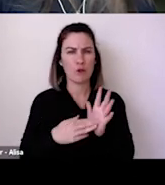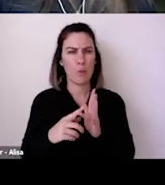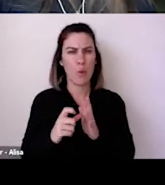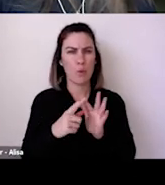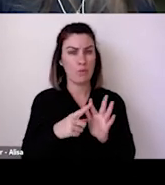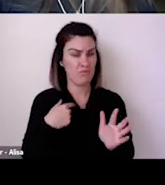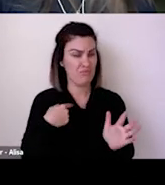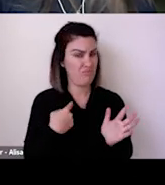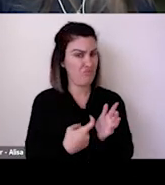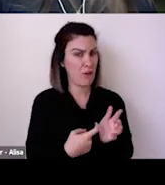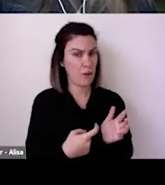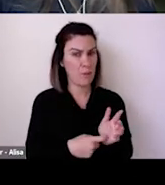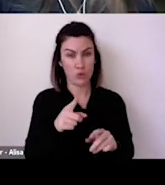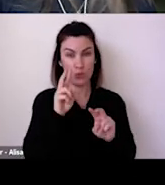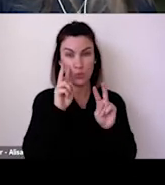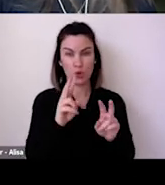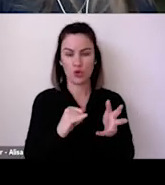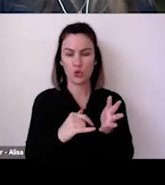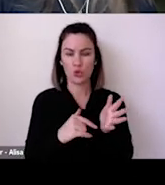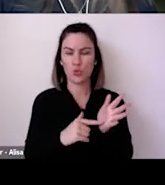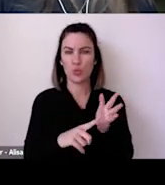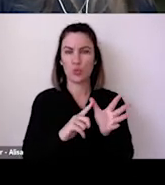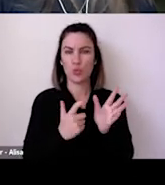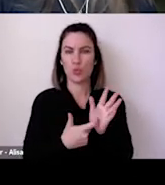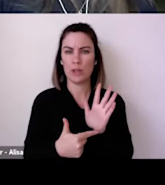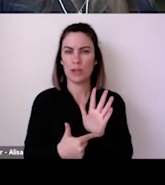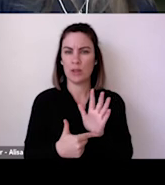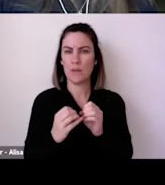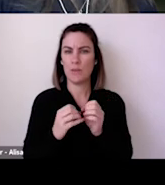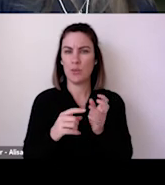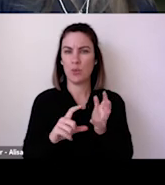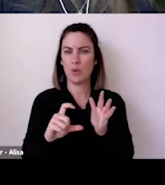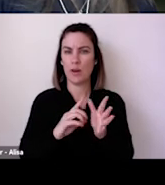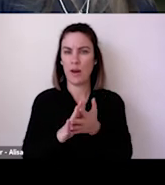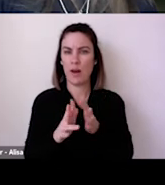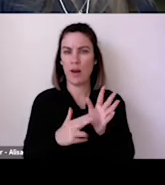people and being completely transparent and honest audiences have been so generous and